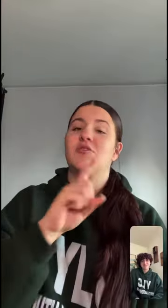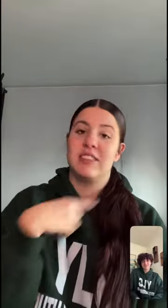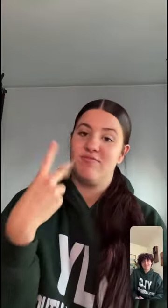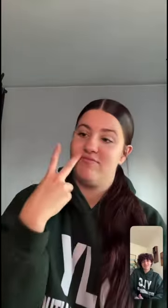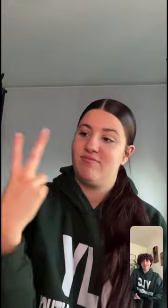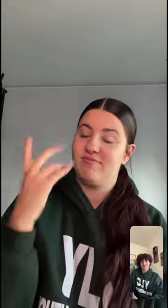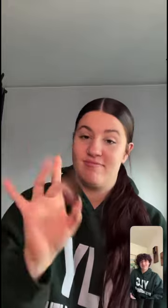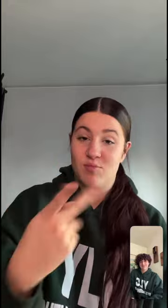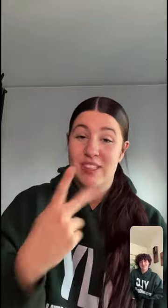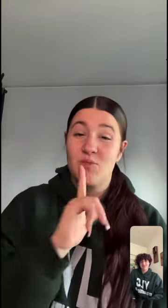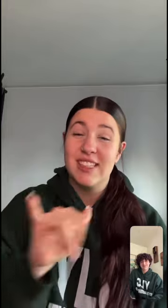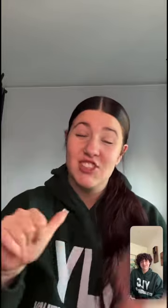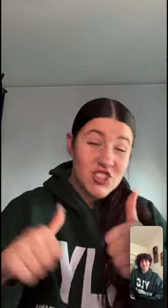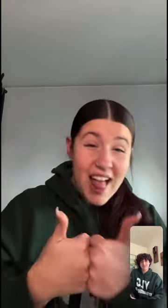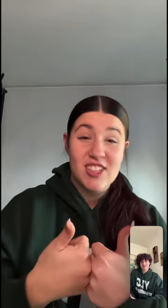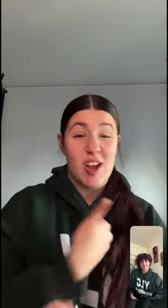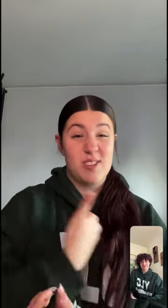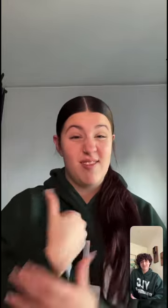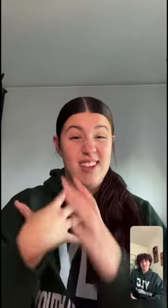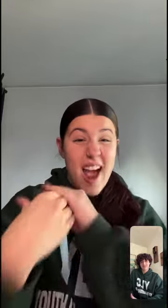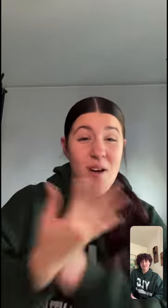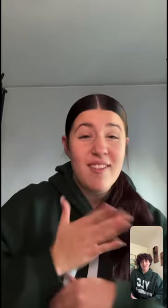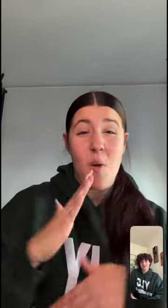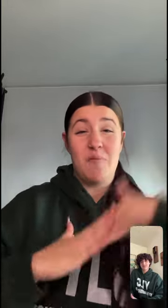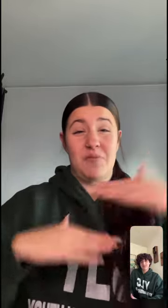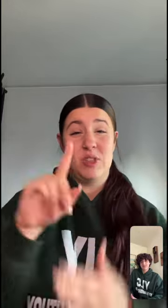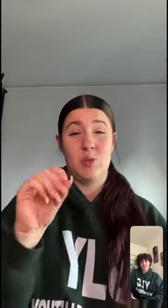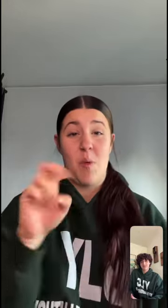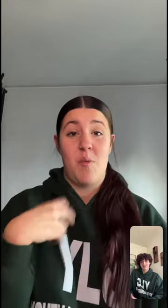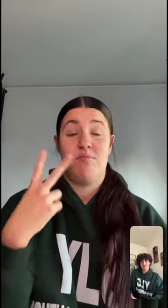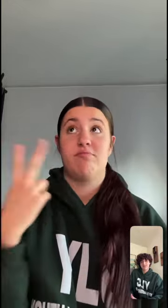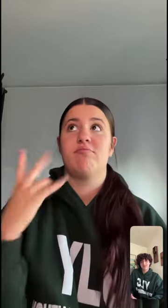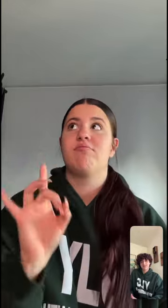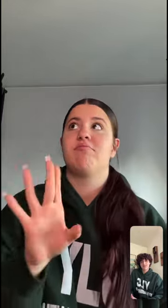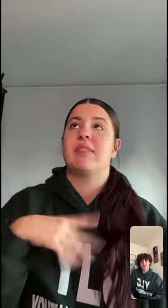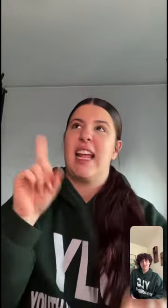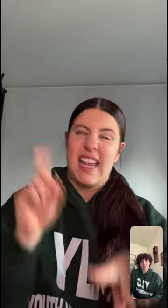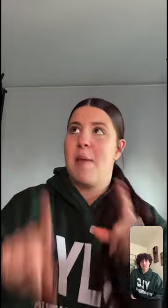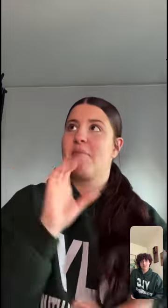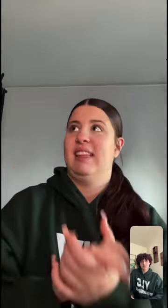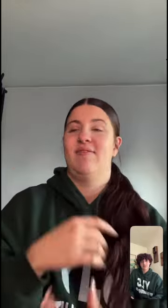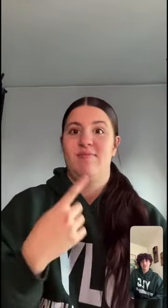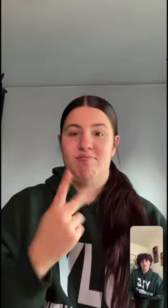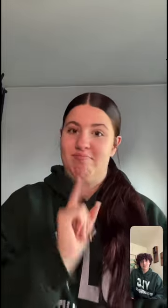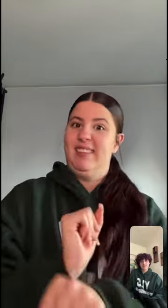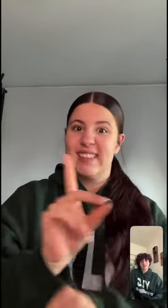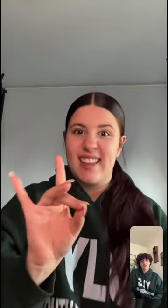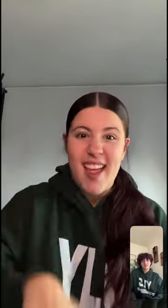Looking back, we've challenged ourselves out of our comfort zone and learned more about ourselves at YLC. I can't believe we did that!